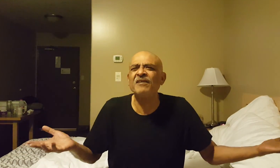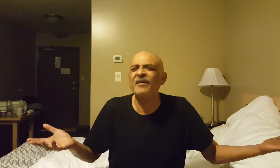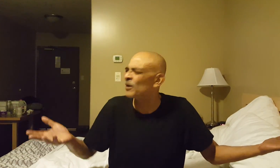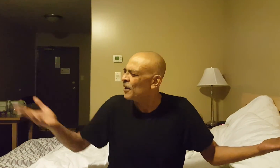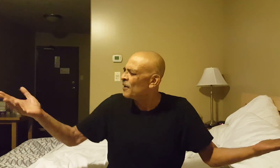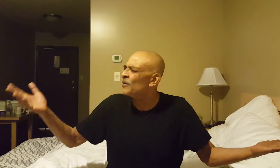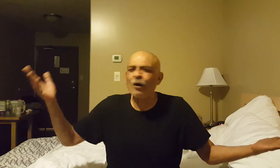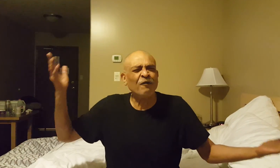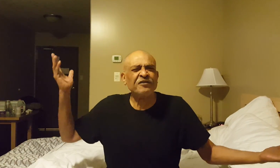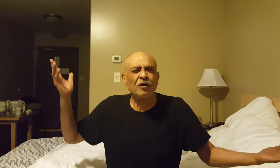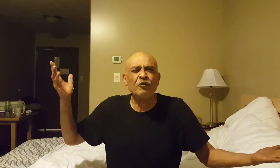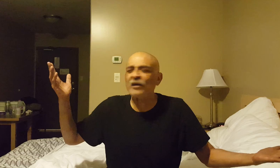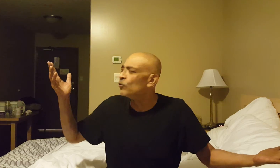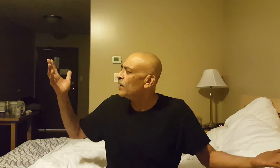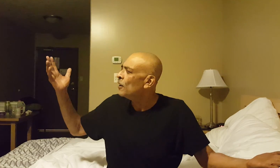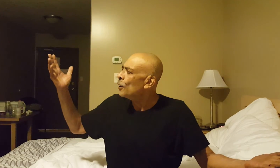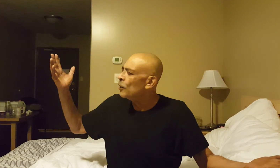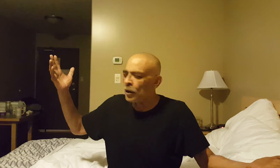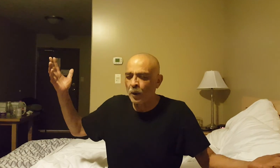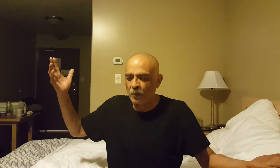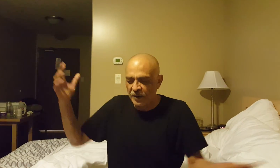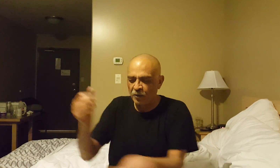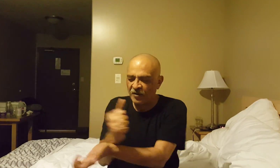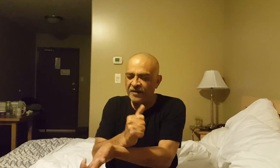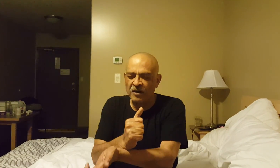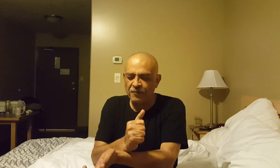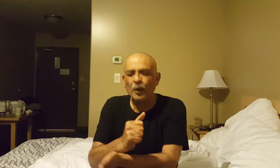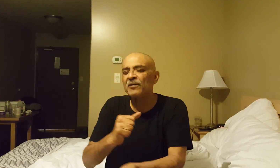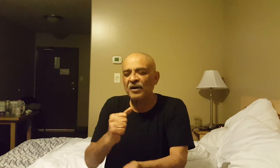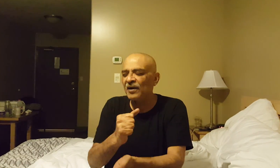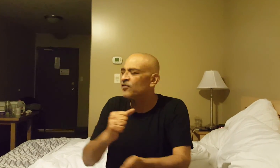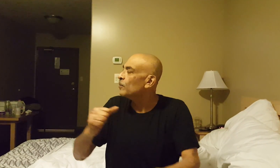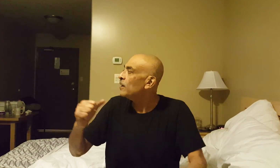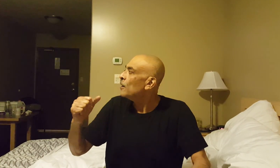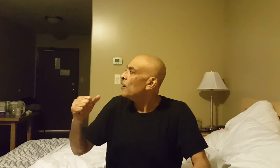Like the the officer who said to me when he was handcuffing me, or arresting me,